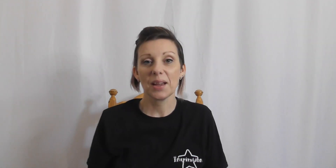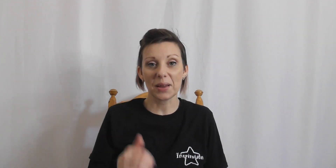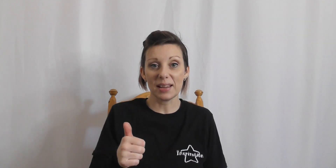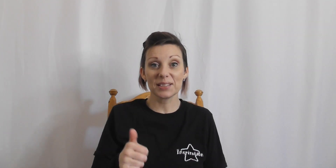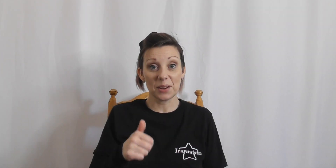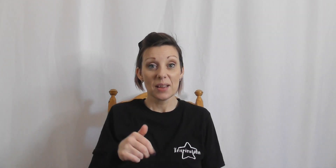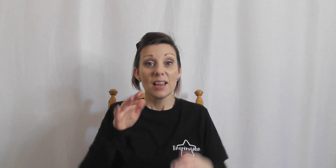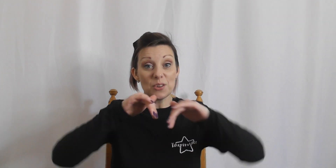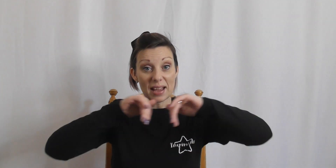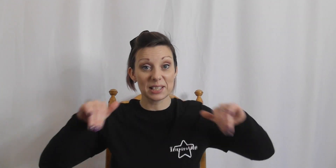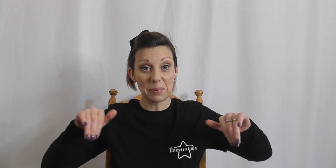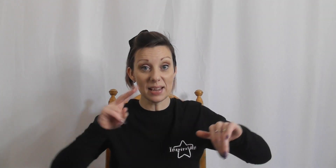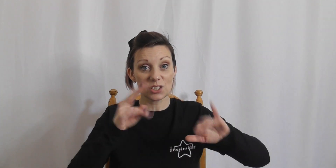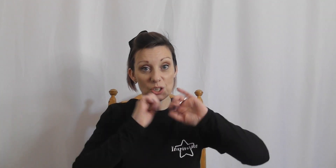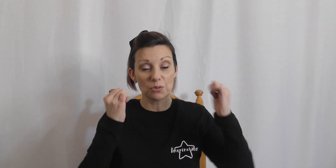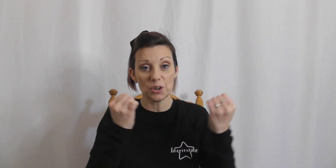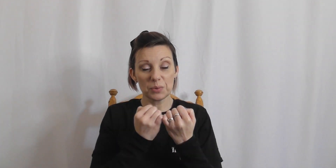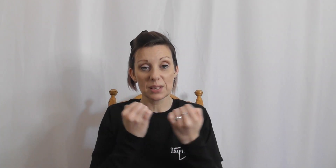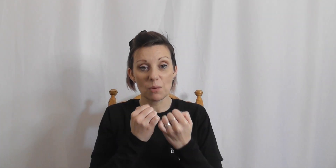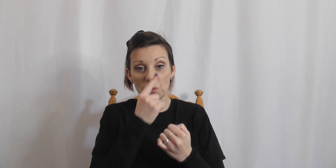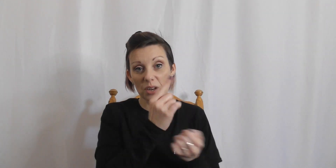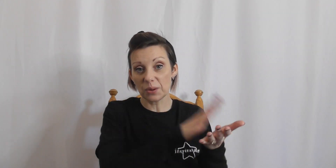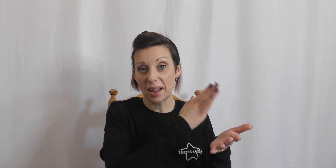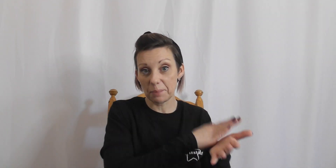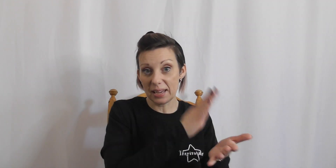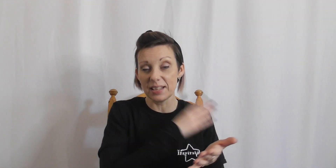Okay so you can split into two groups with one doing the happies the other